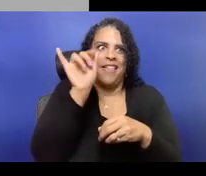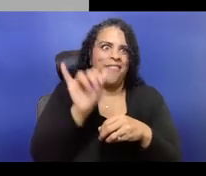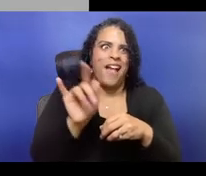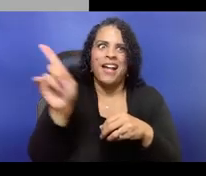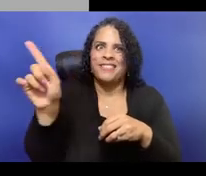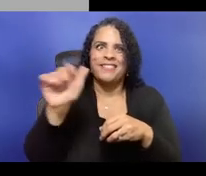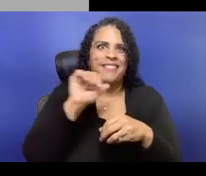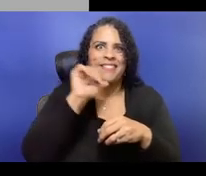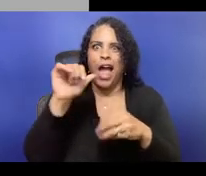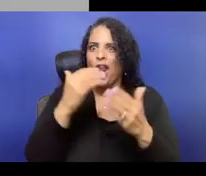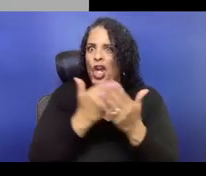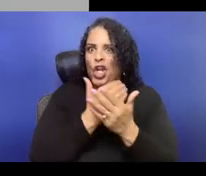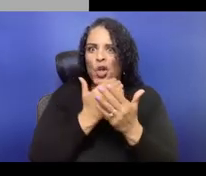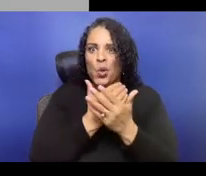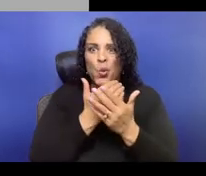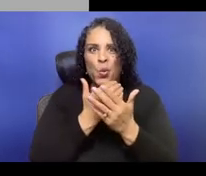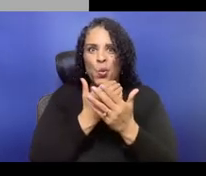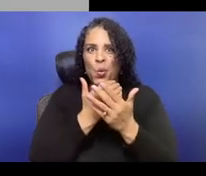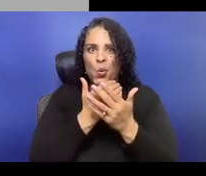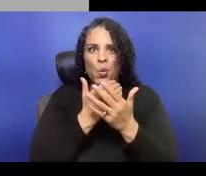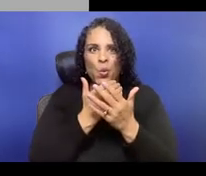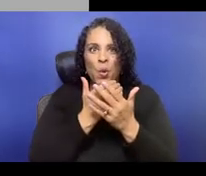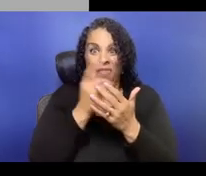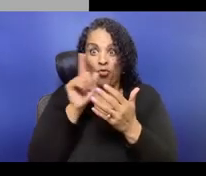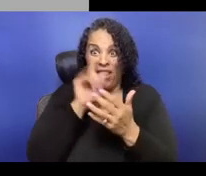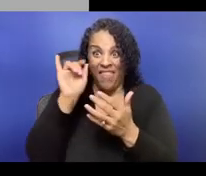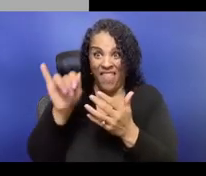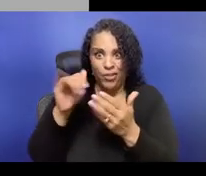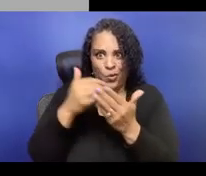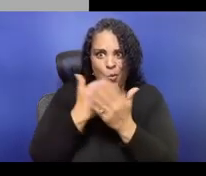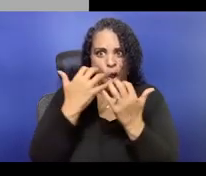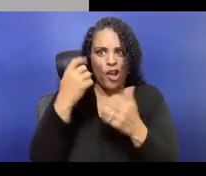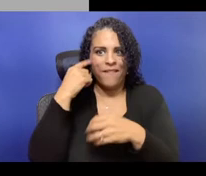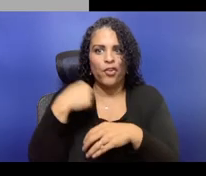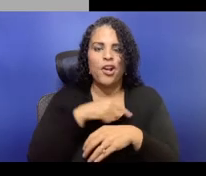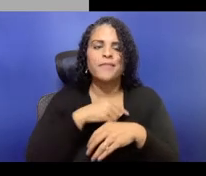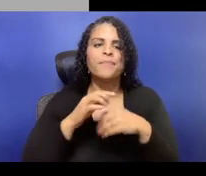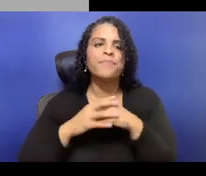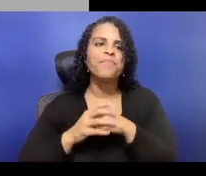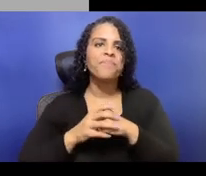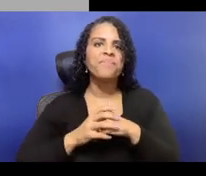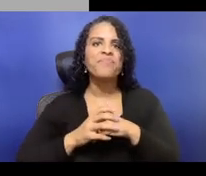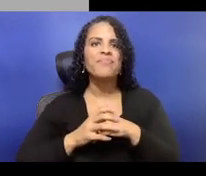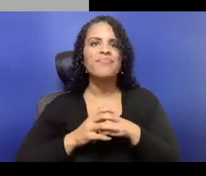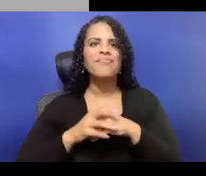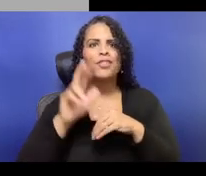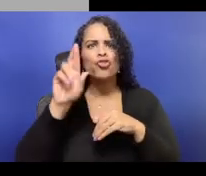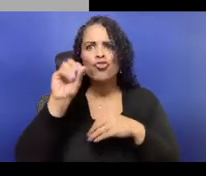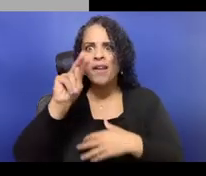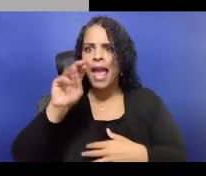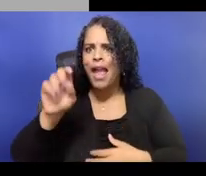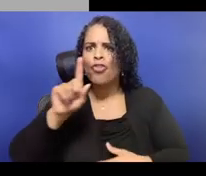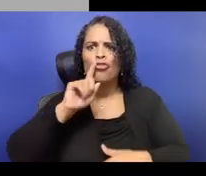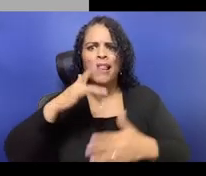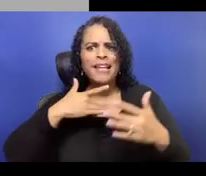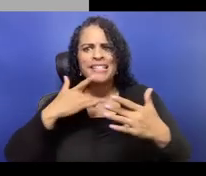we were limited to how much we could charge for a seat in a 99-seat theater or less, which made it very difficult